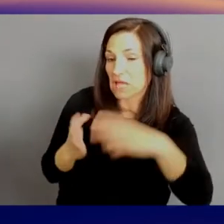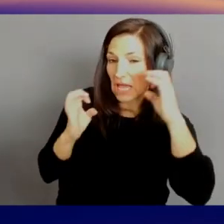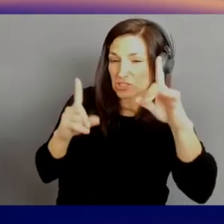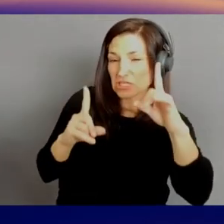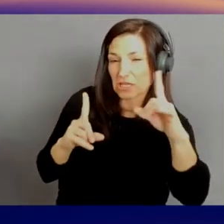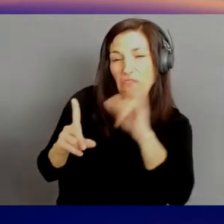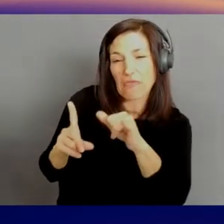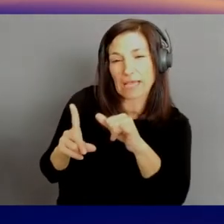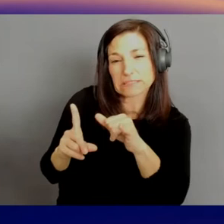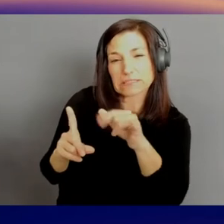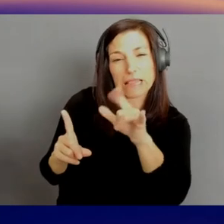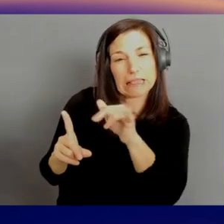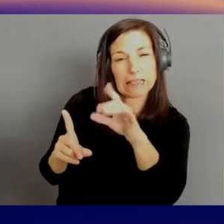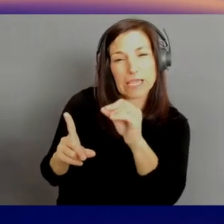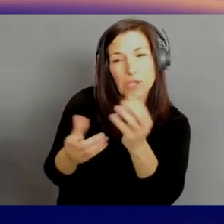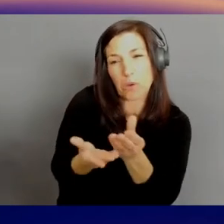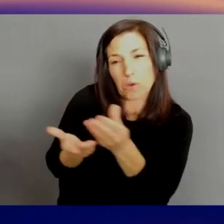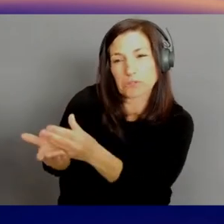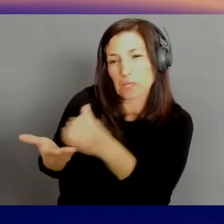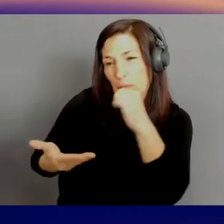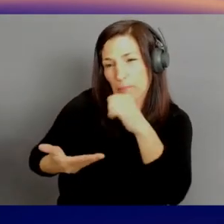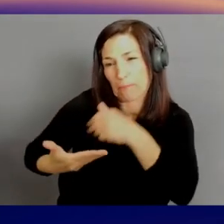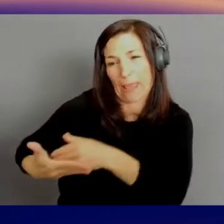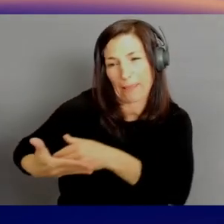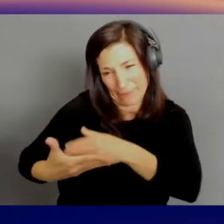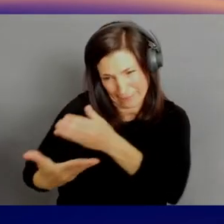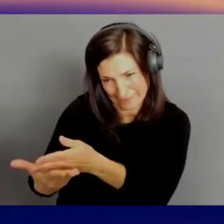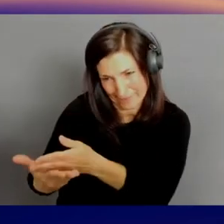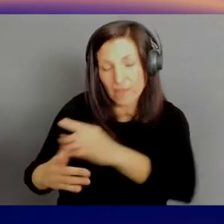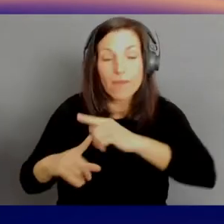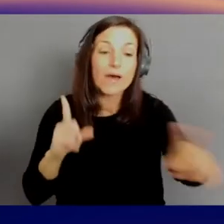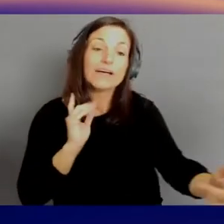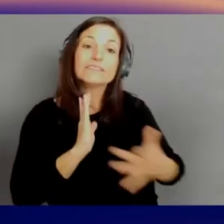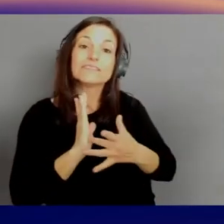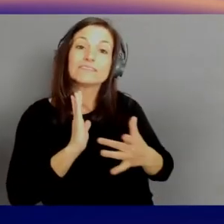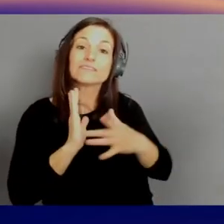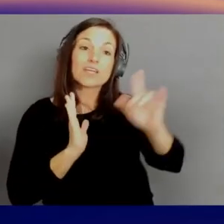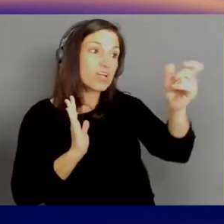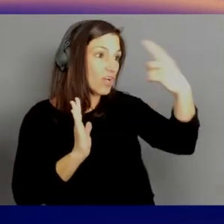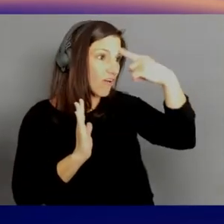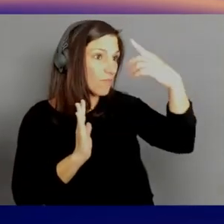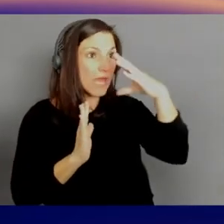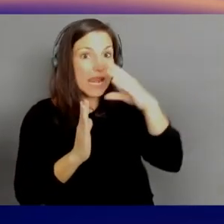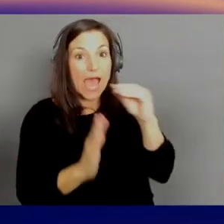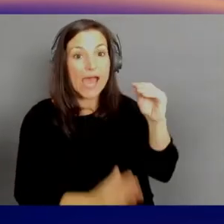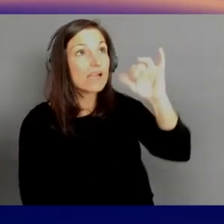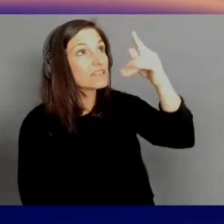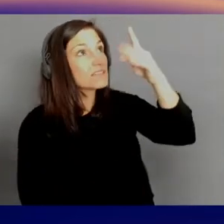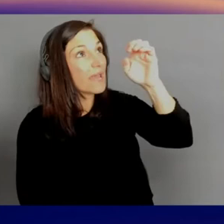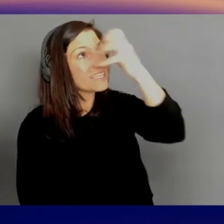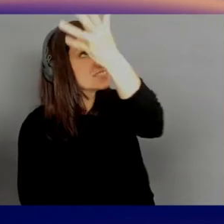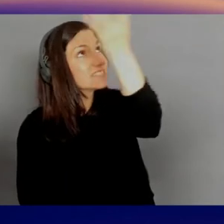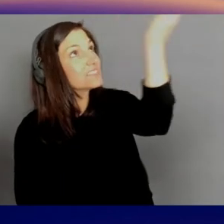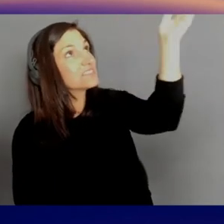But in particular, government and space. Government is becoming, it's no longer an observation, we'll do what the government tells us.